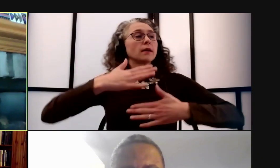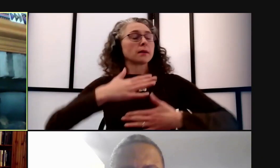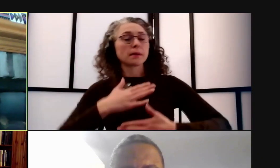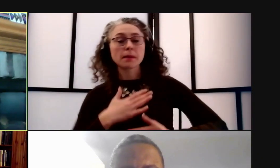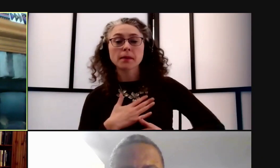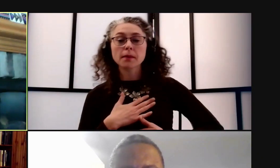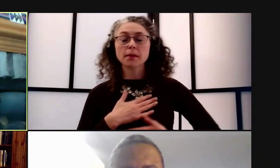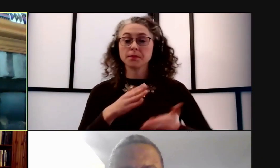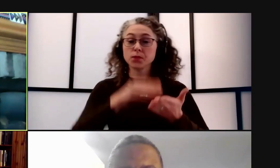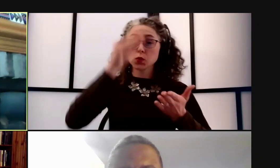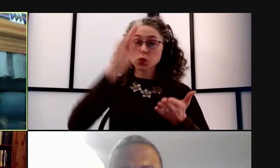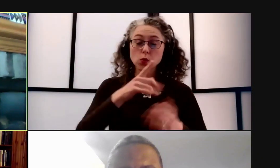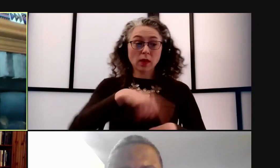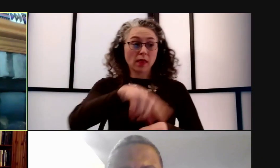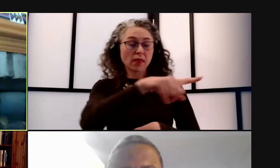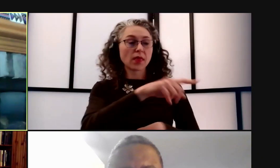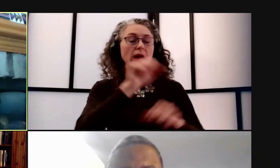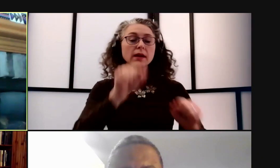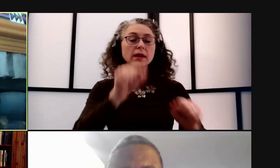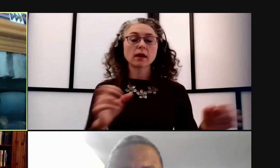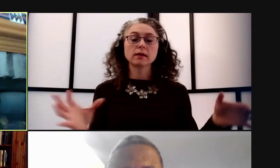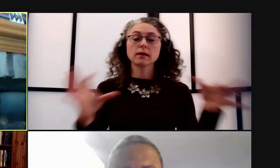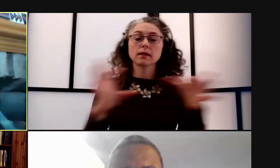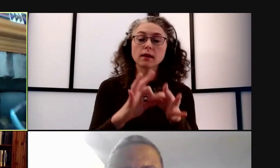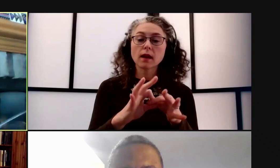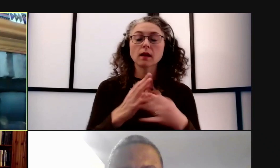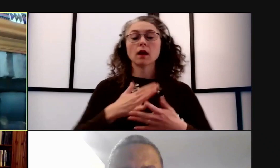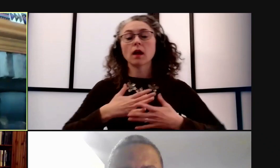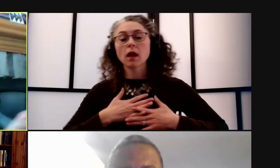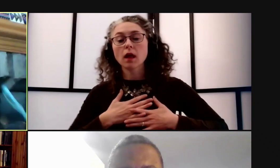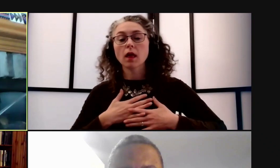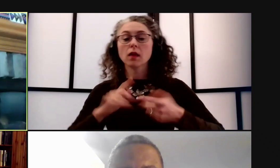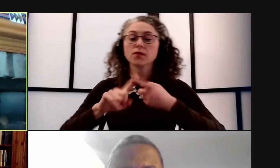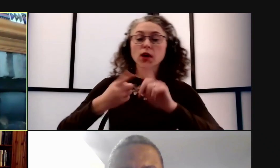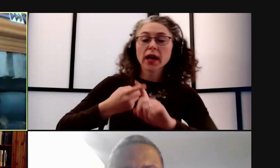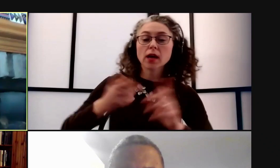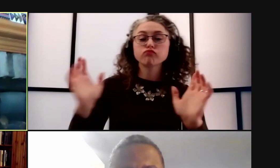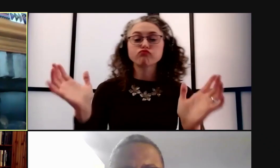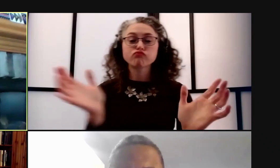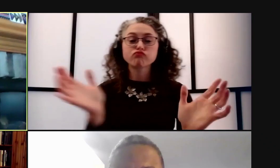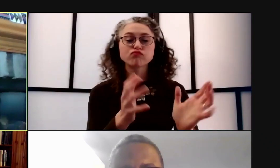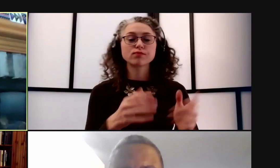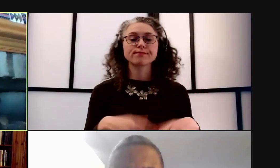I think it's a way for them to connect safely. So like photography and, the sip and stroll sounds great